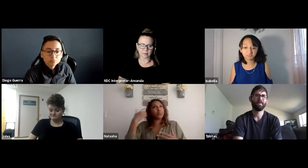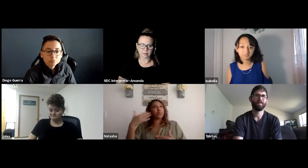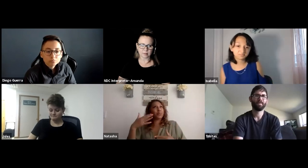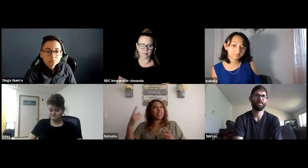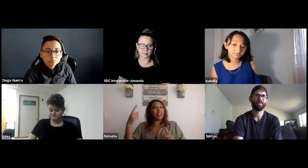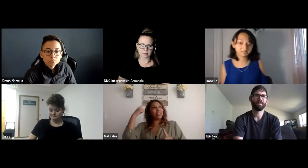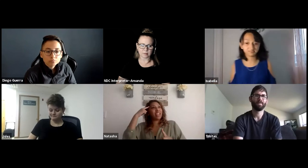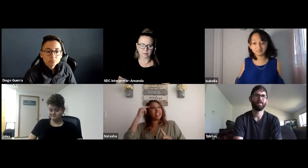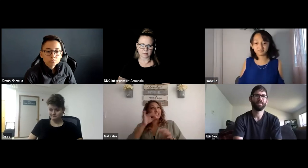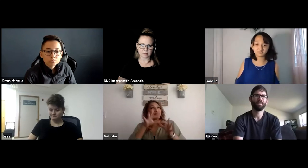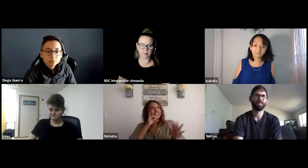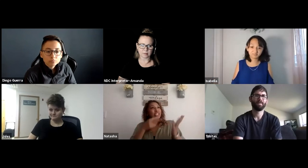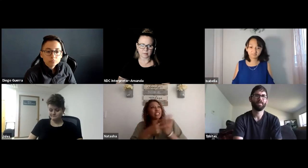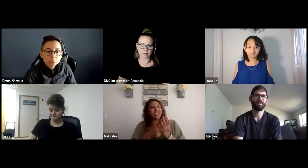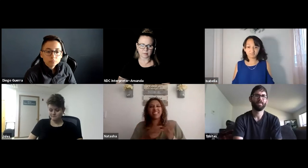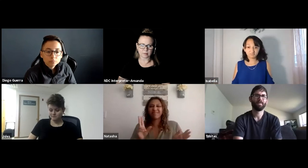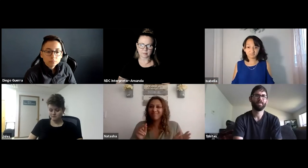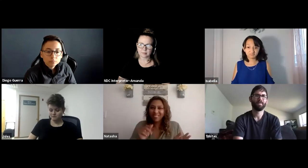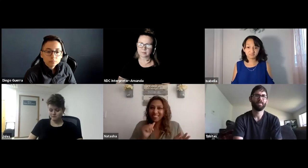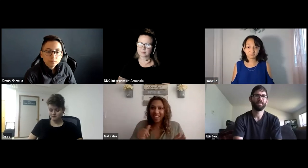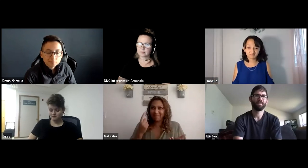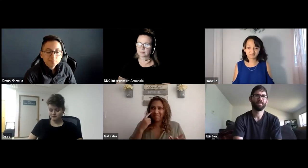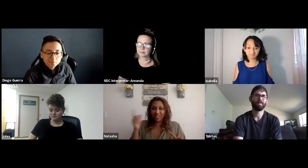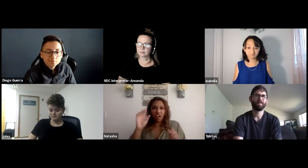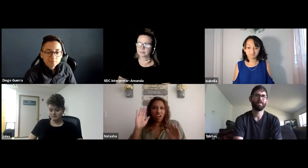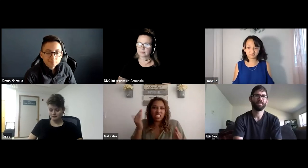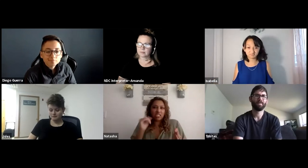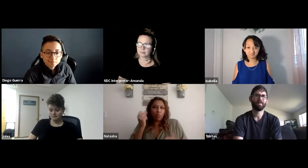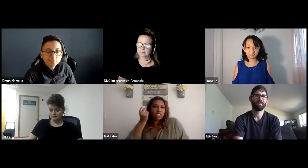but I did ignore them and just move on and I thought wow for someone to think